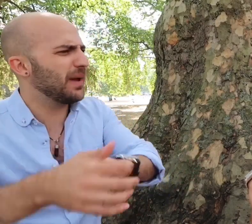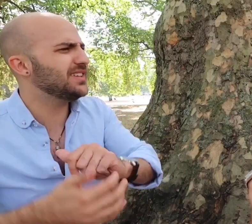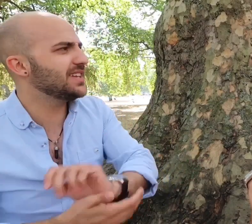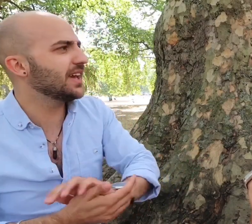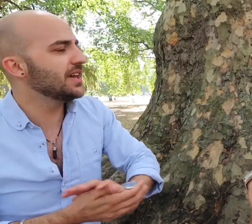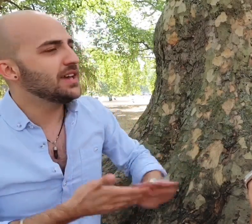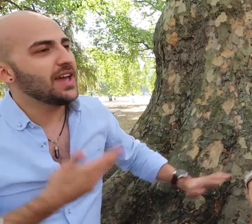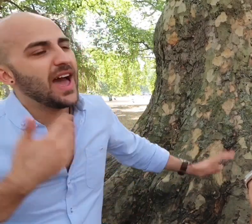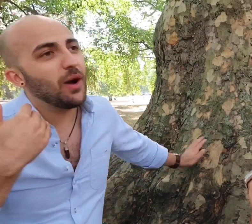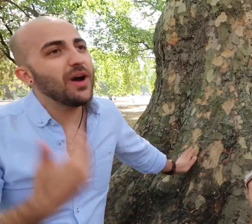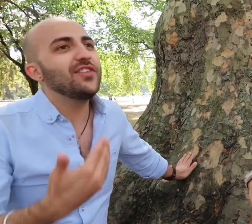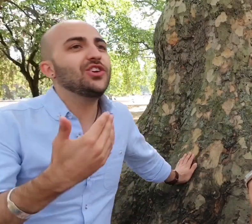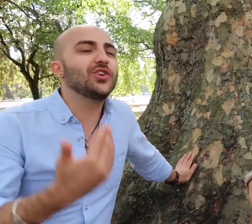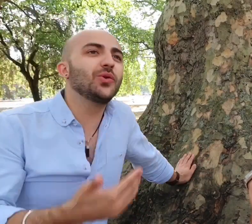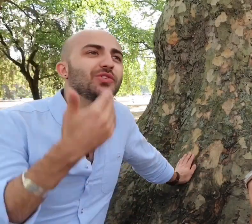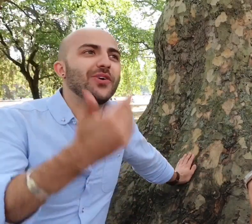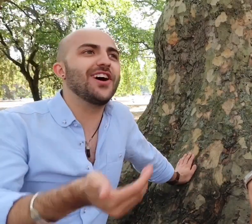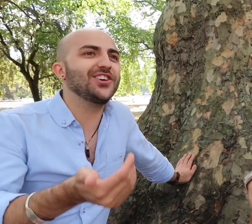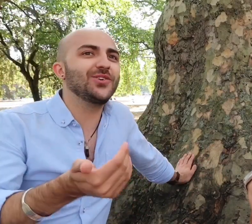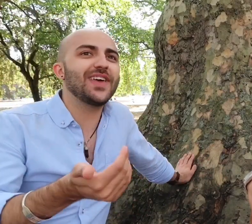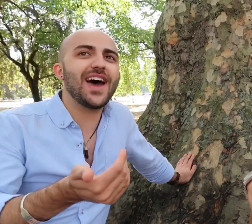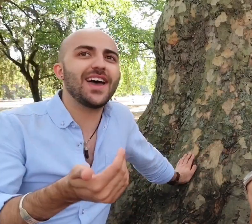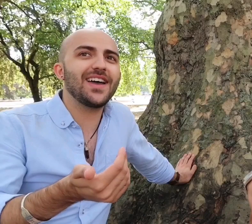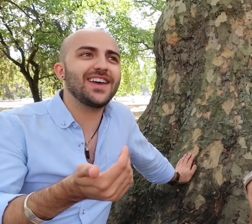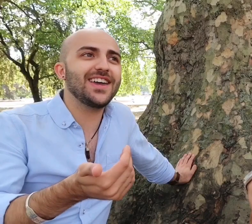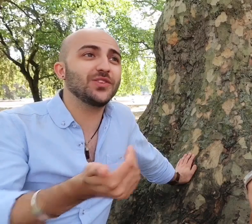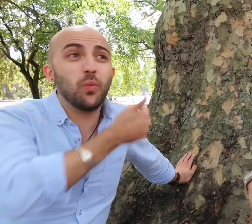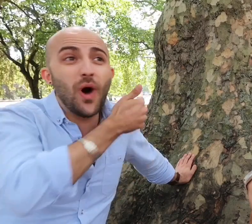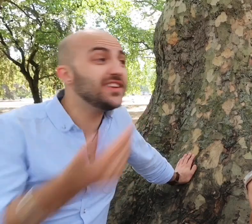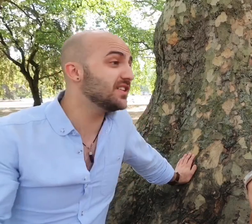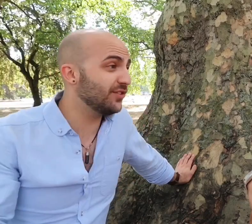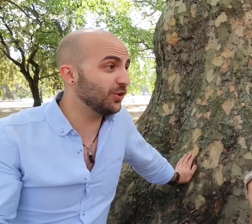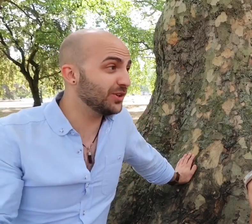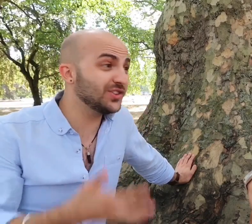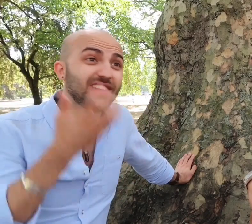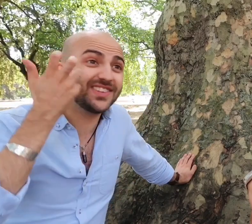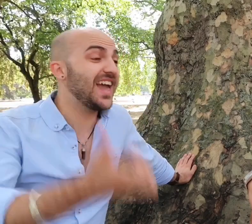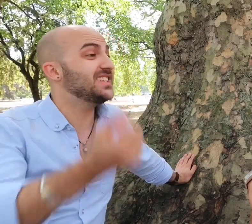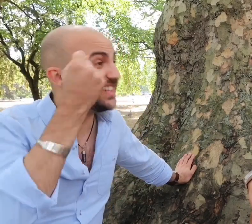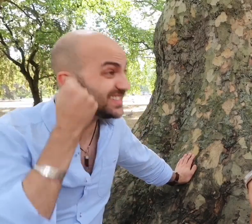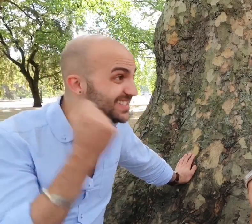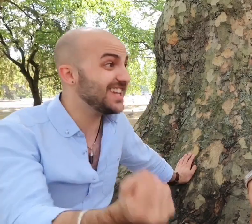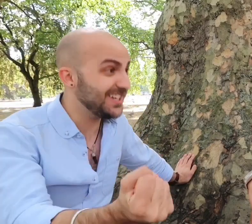basic however you could also argue that it's wonderful because it's getting seen